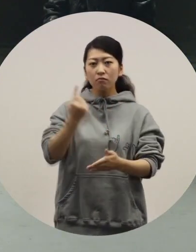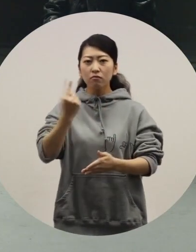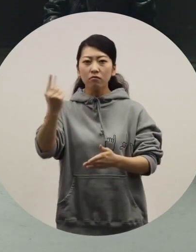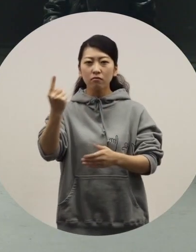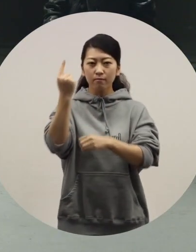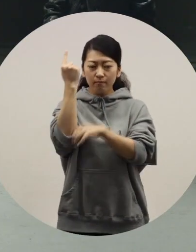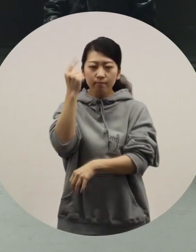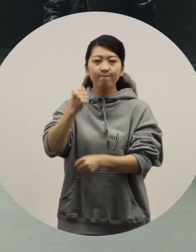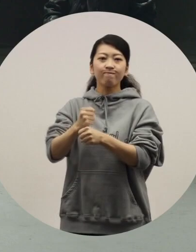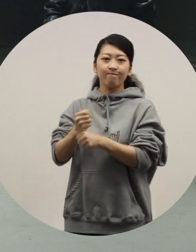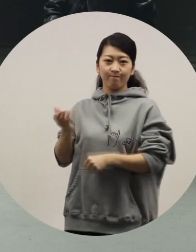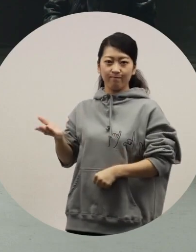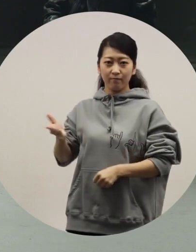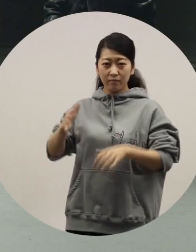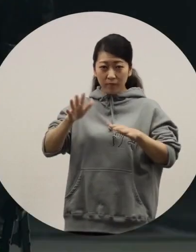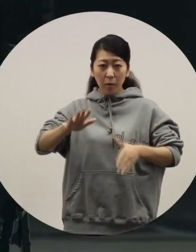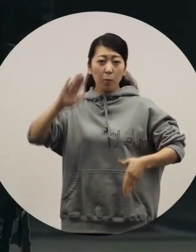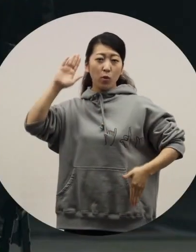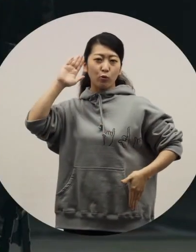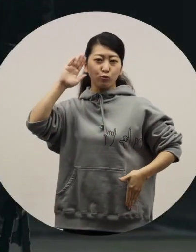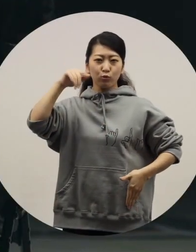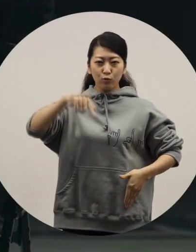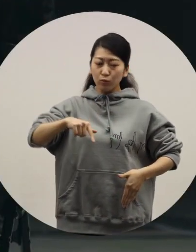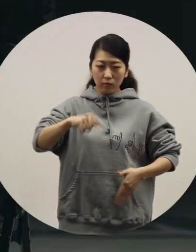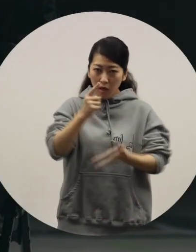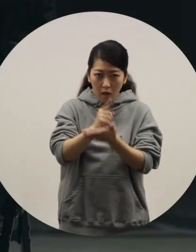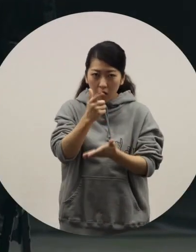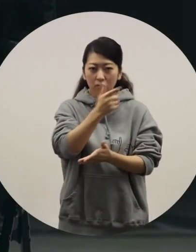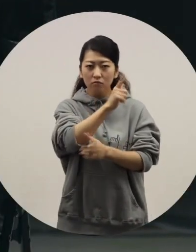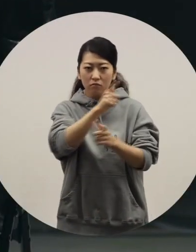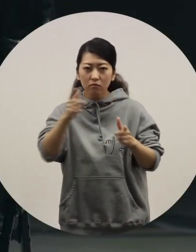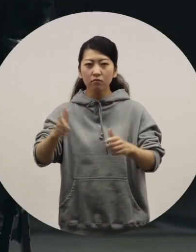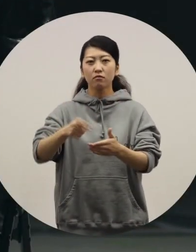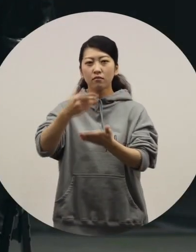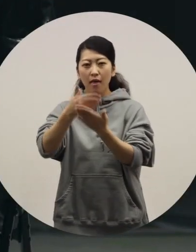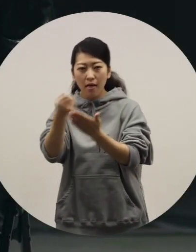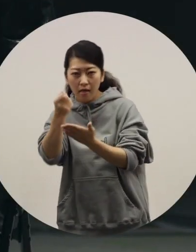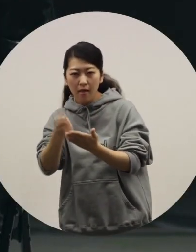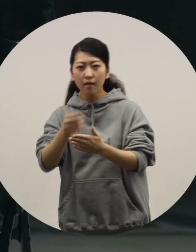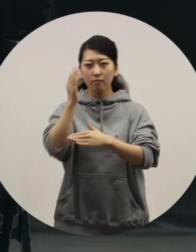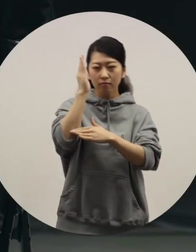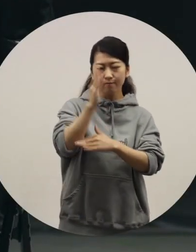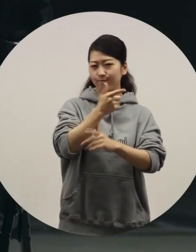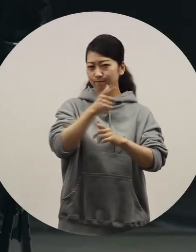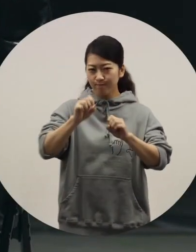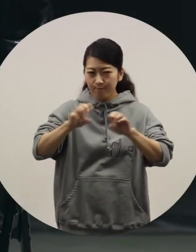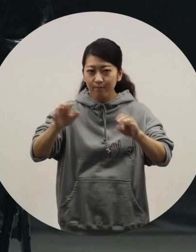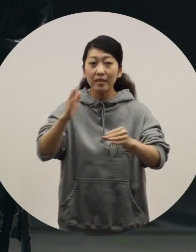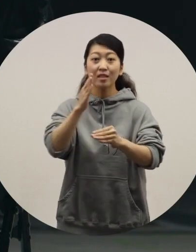Outside of modeling, she is also a painter and lecturer, and she continues sending her message.